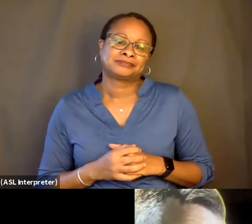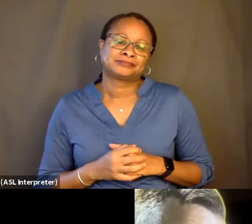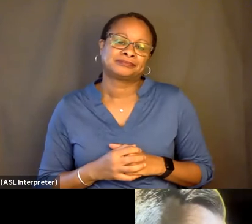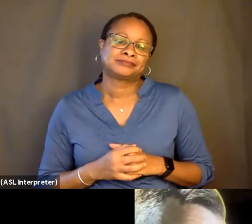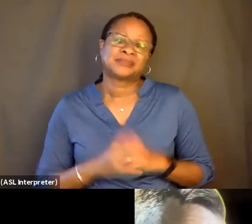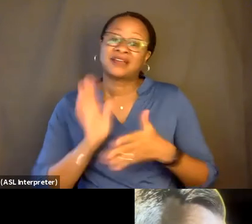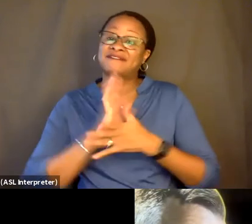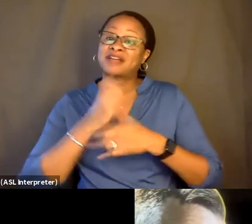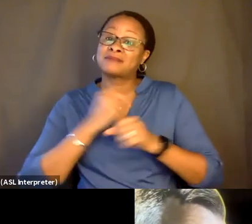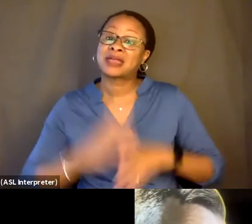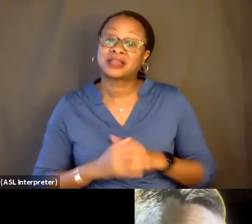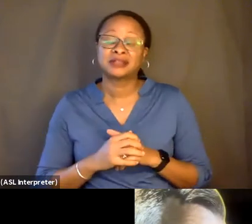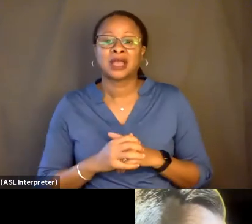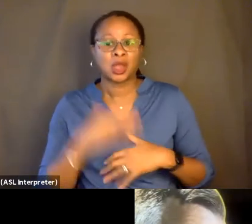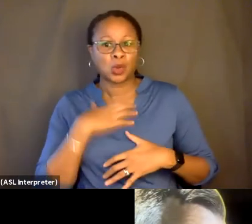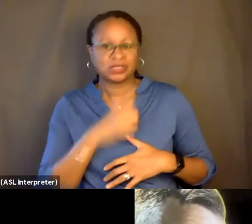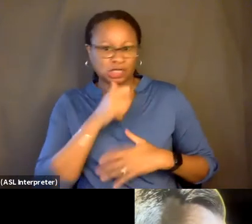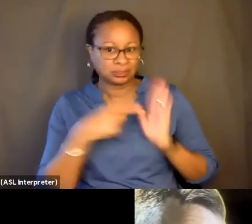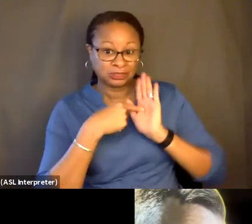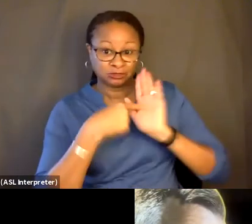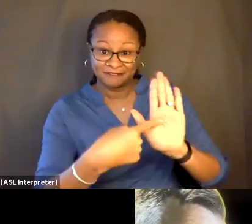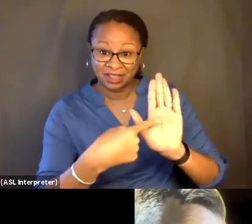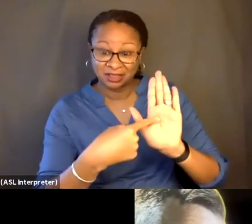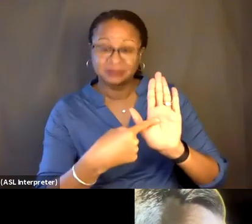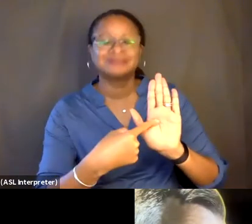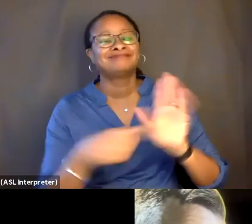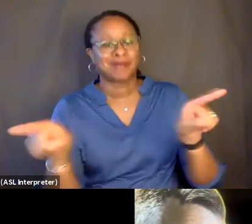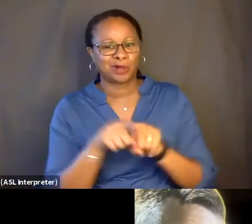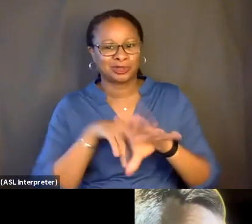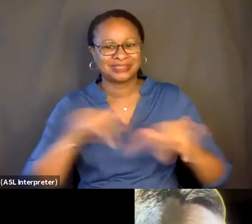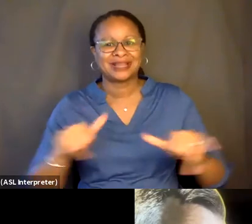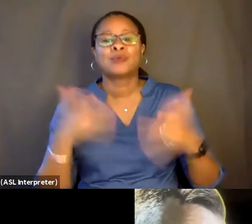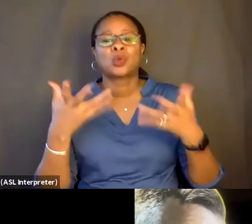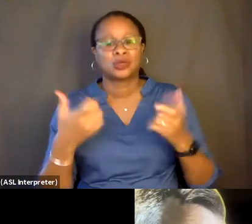we wish to not be revealed. And we also wish to be revealed.